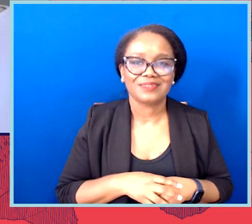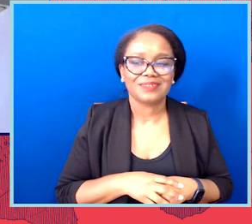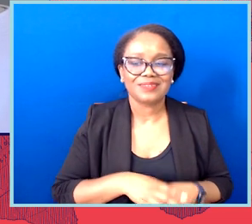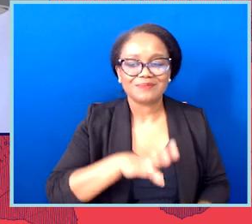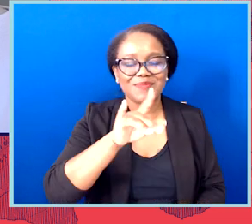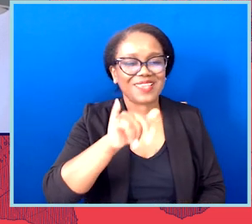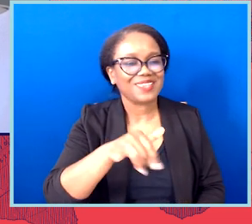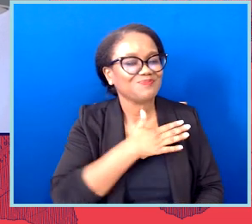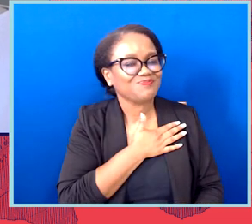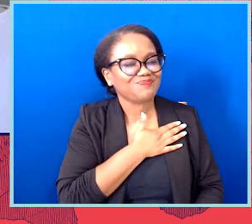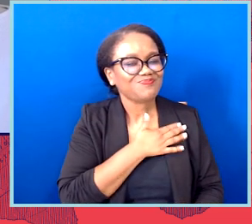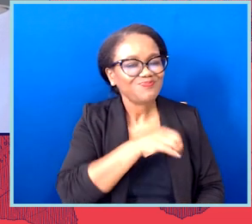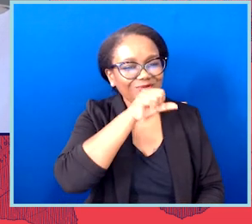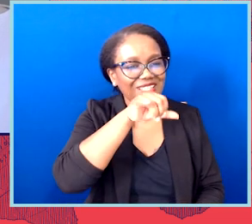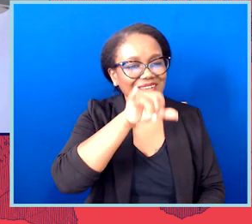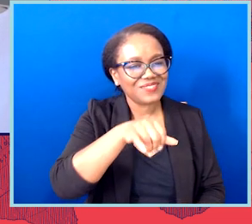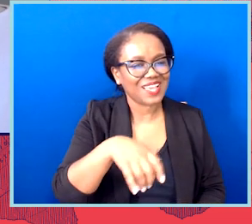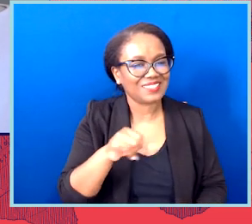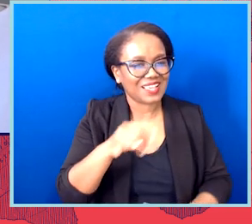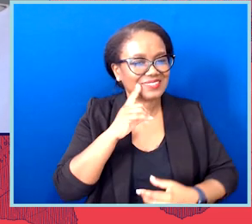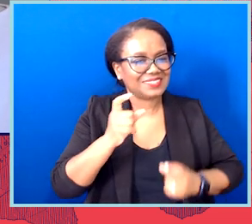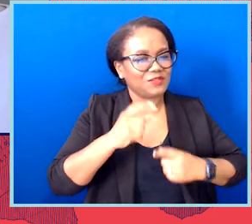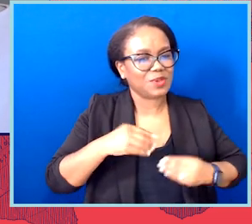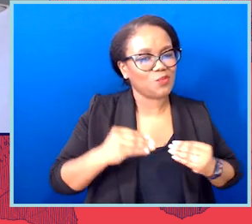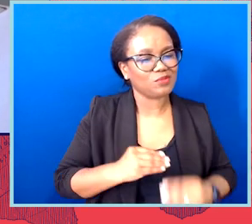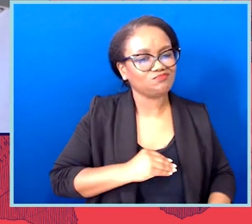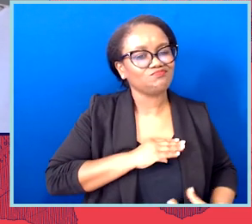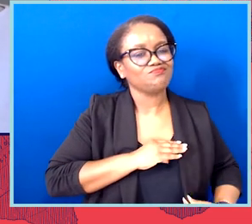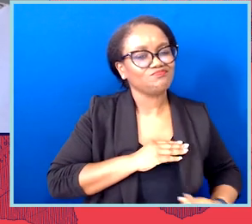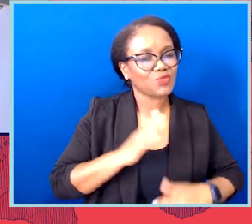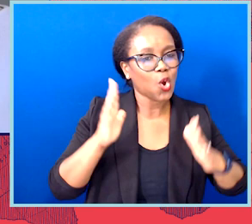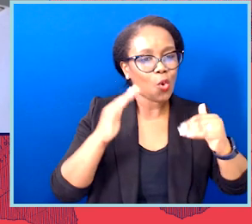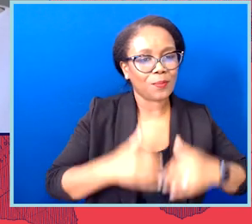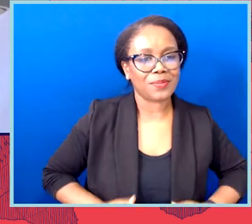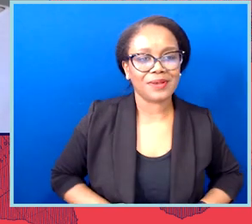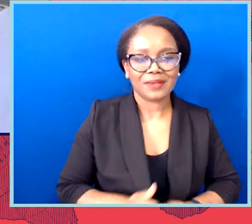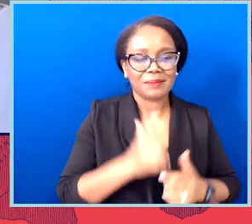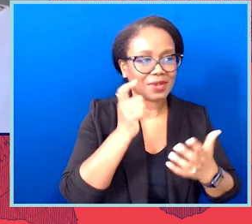I mean, this is giving me so much hope because I can picture like— we're sprouting website